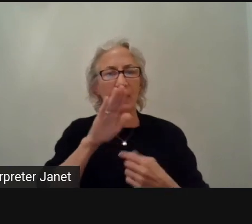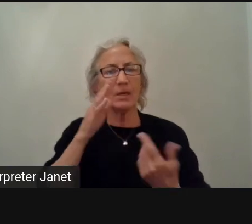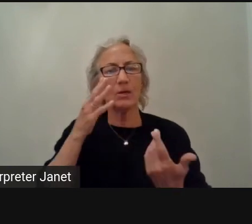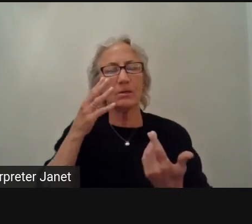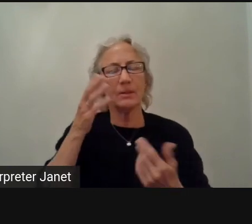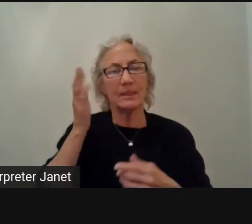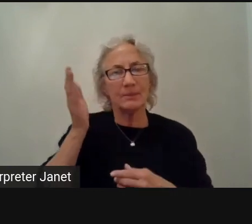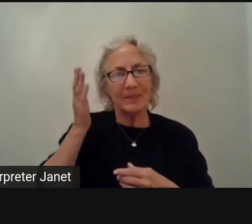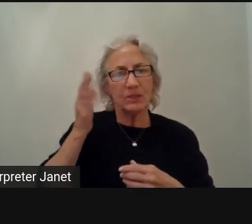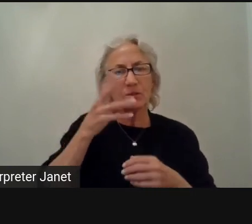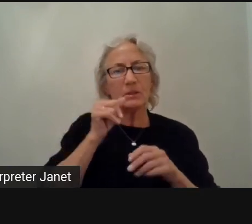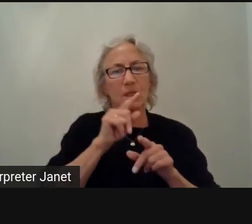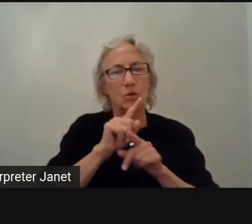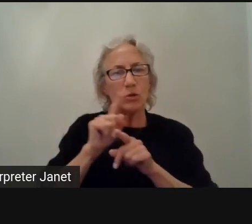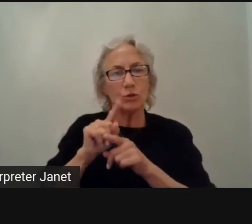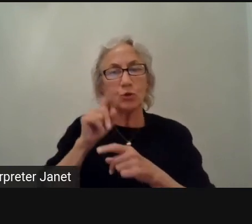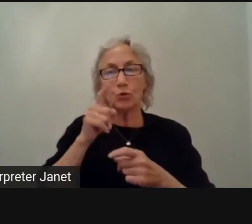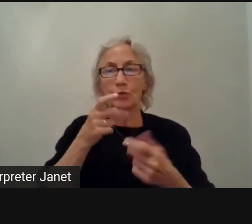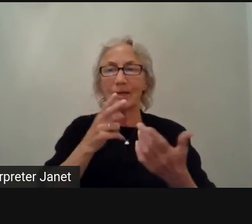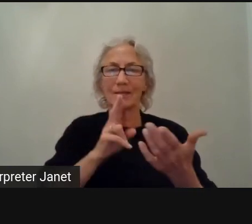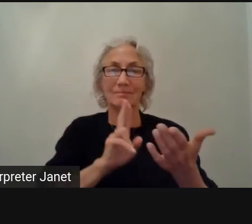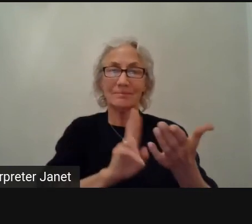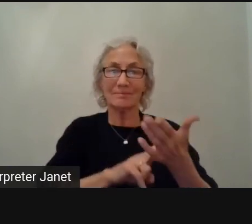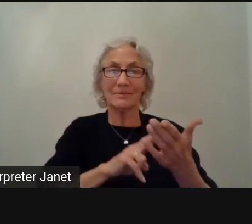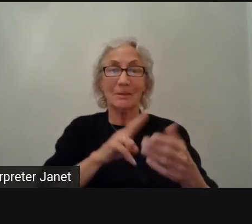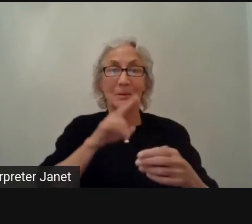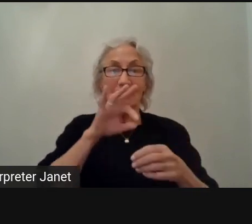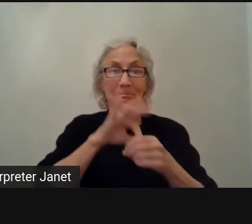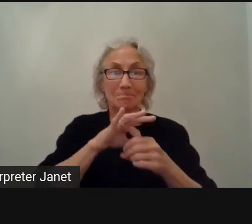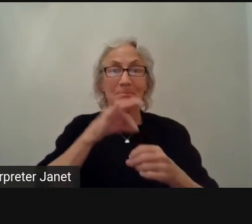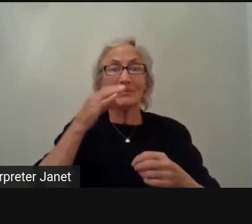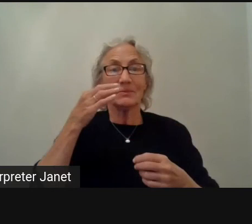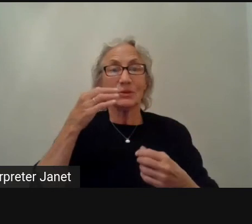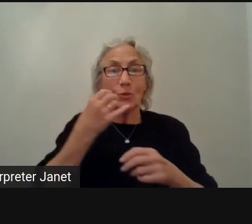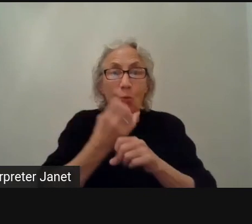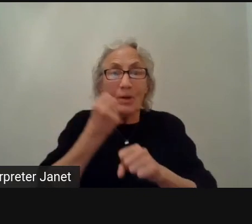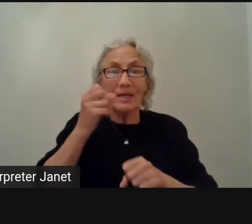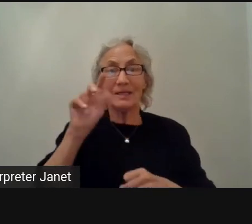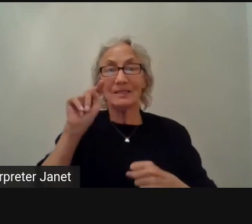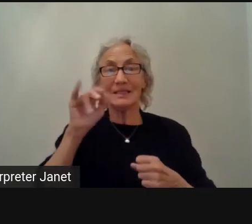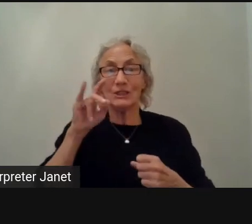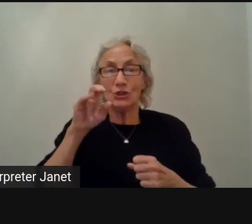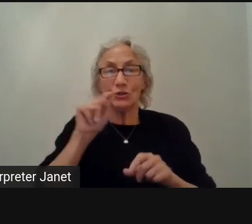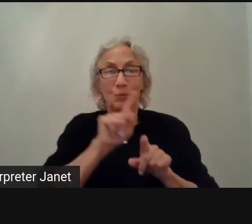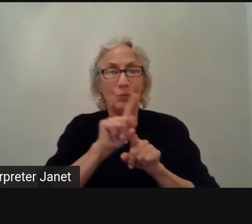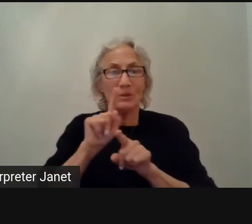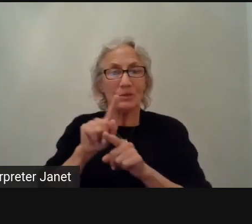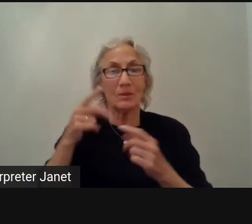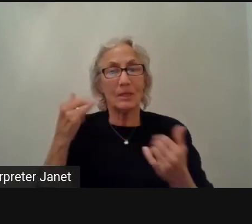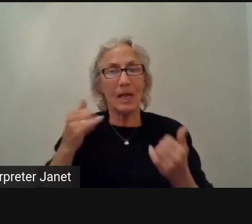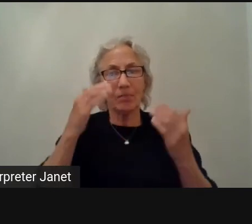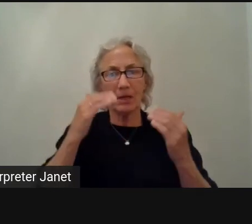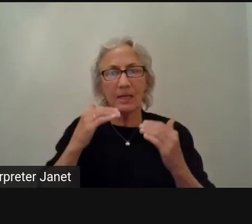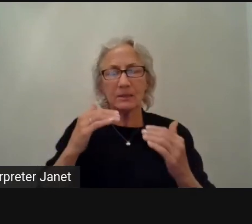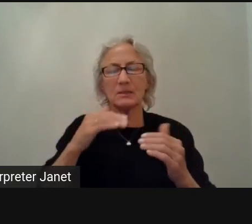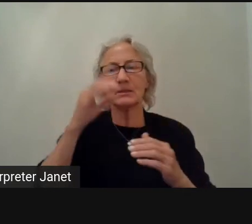You can also enter to win a t-shirt when you're there submitting your feedback. The next session is on designing a webpage for the Institute